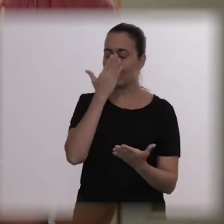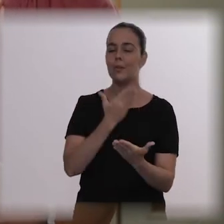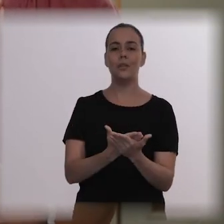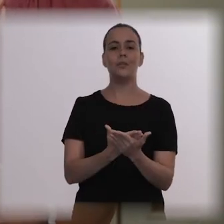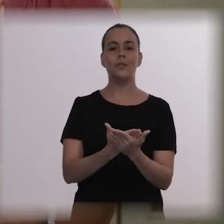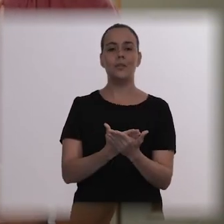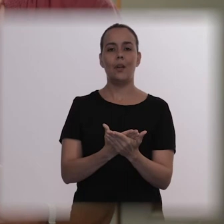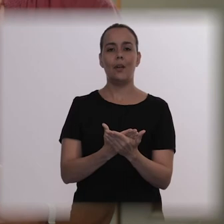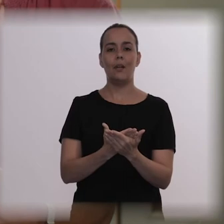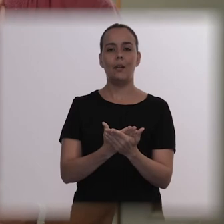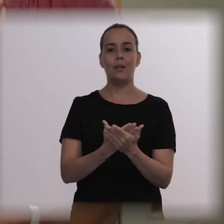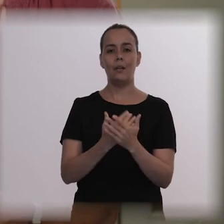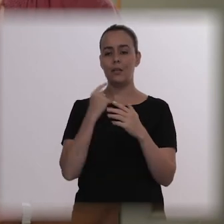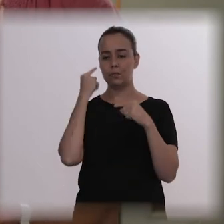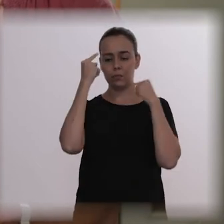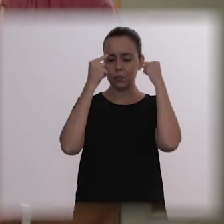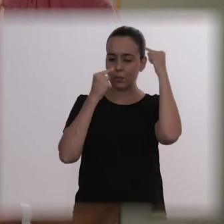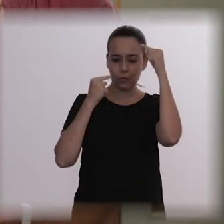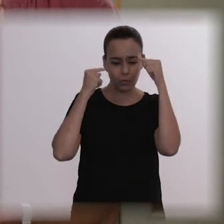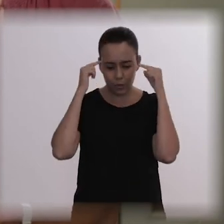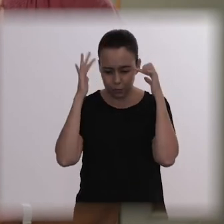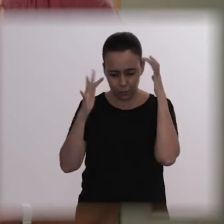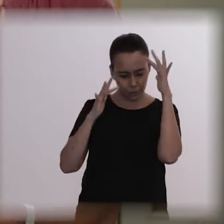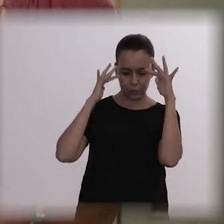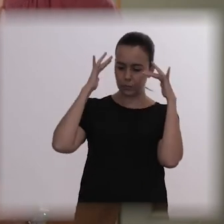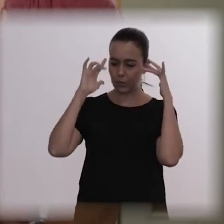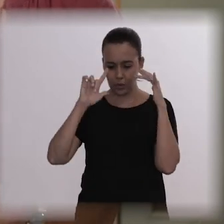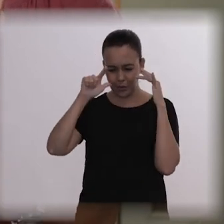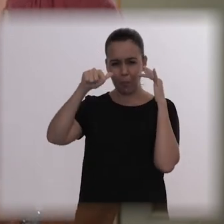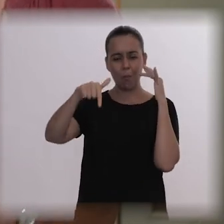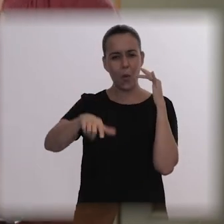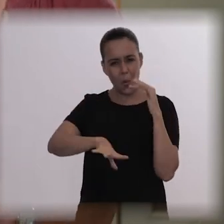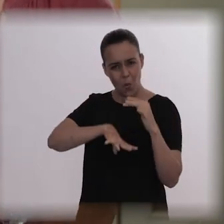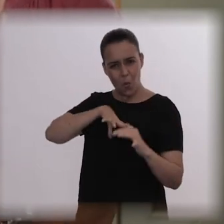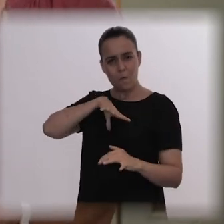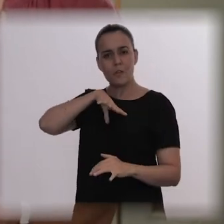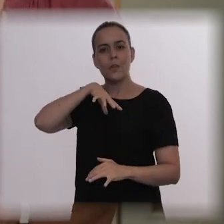to have the courage to jump. So, he let himself get mad.